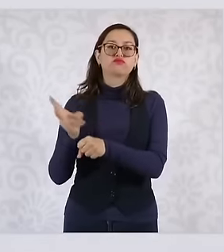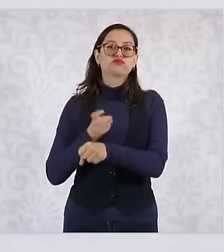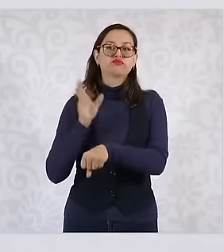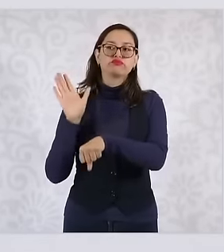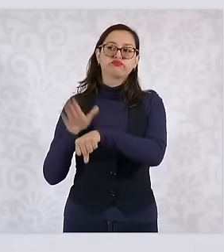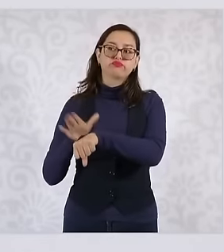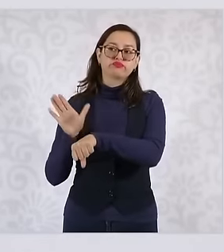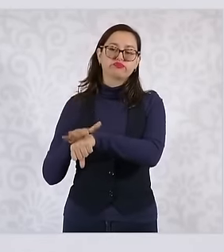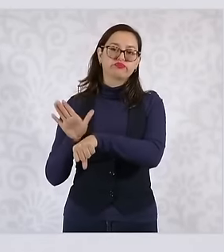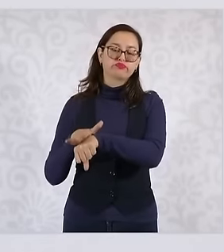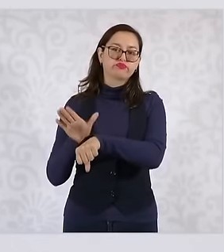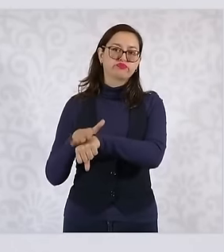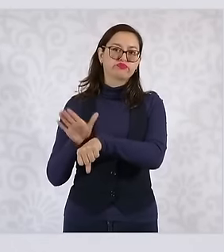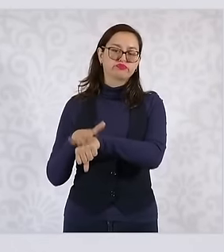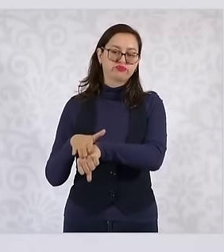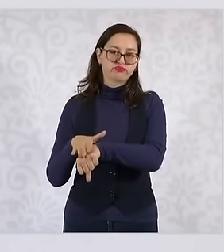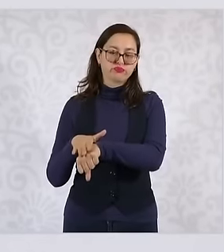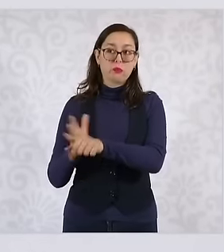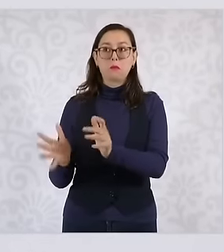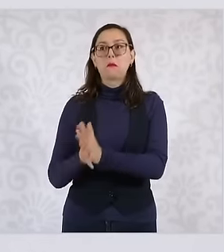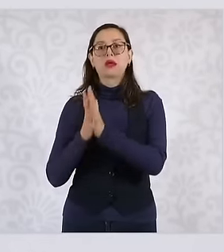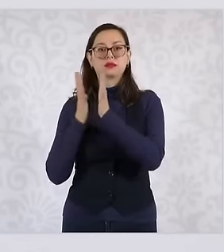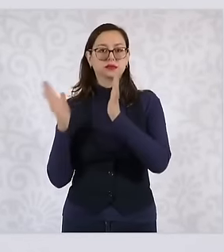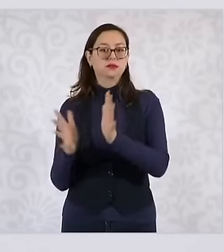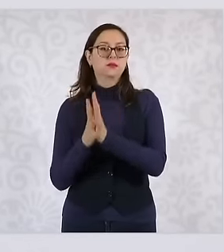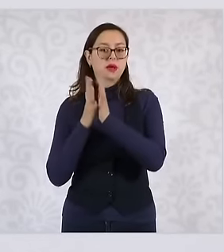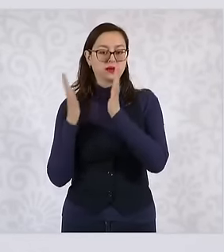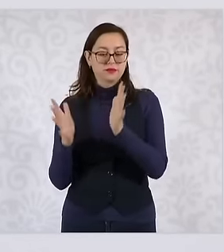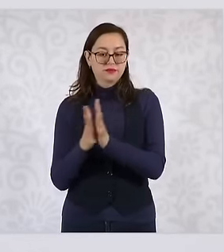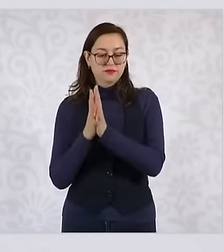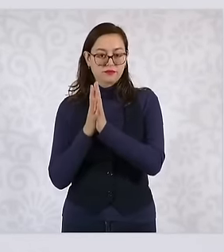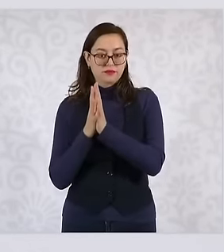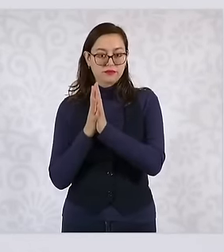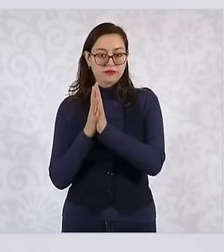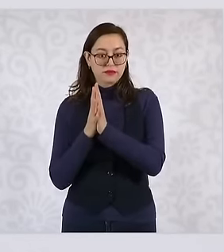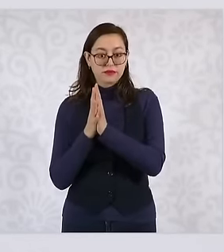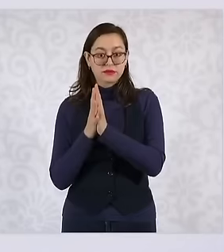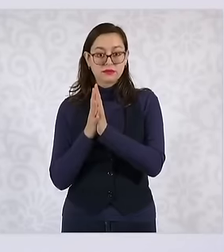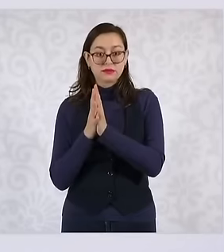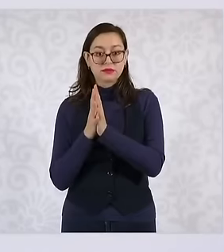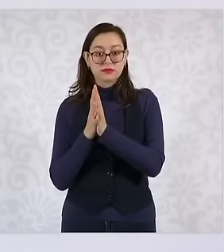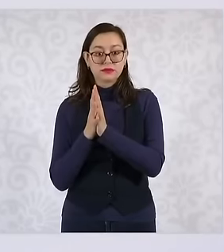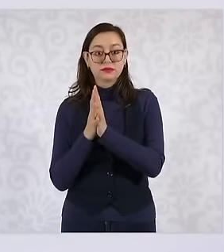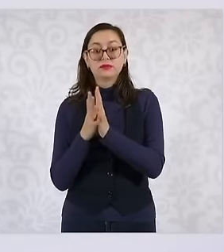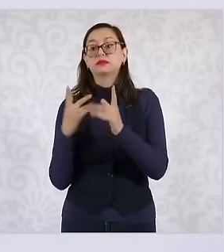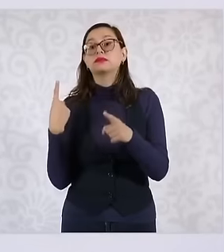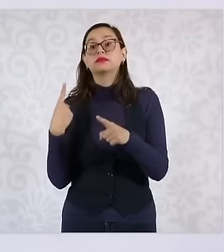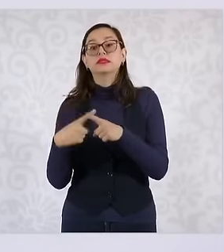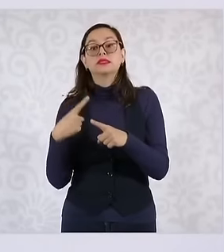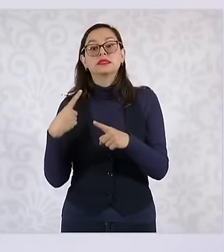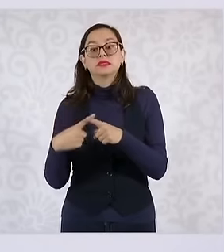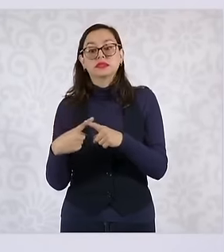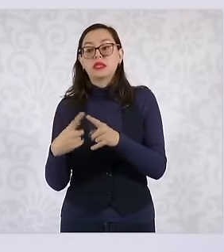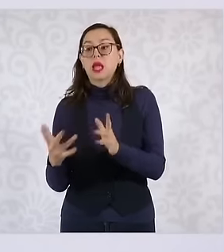that call the call will establish Who can participate according